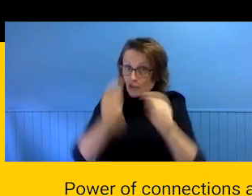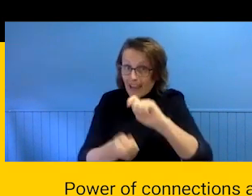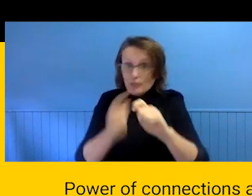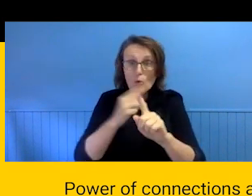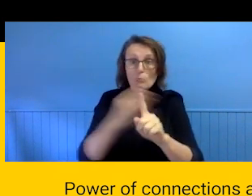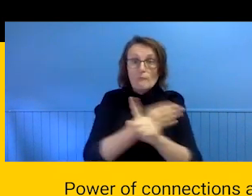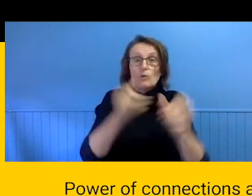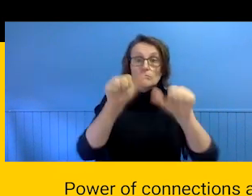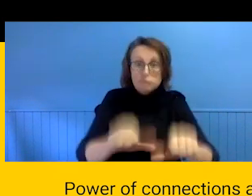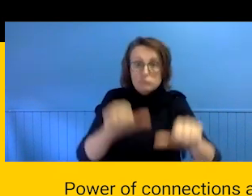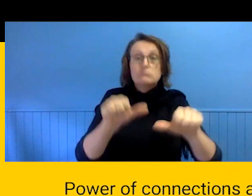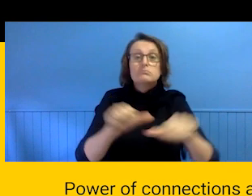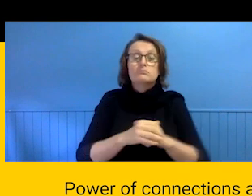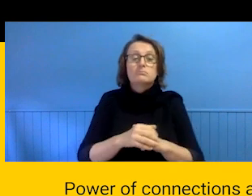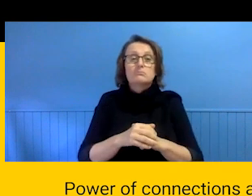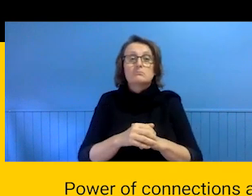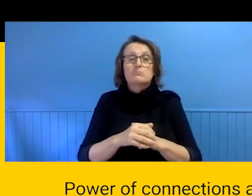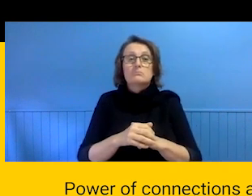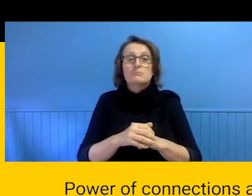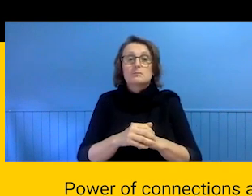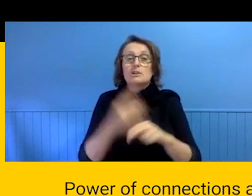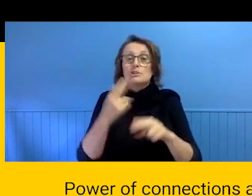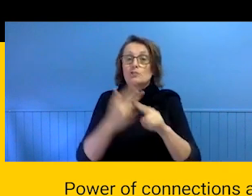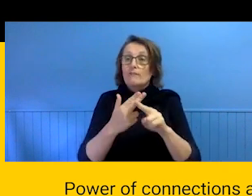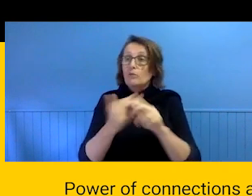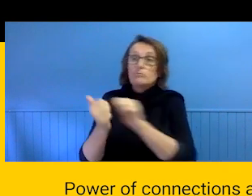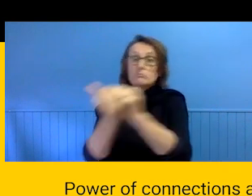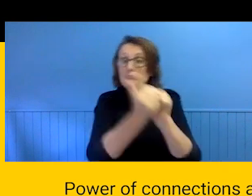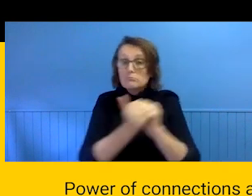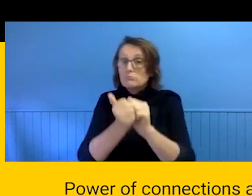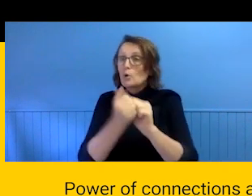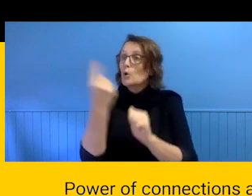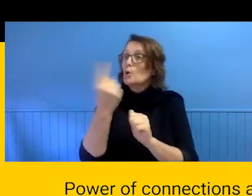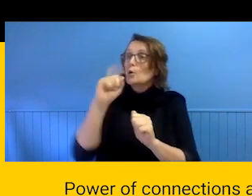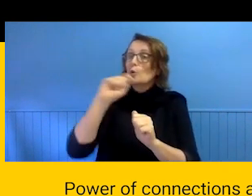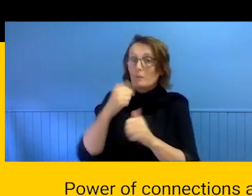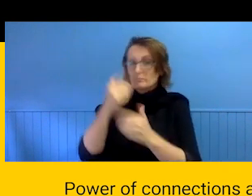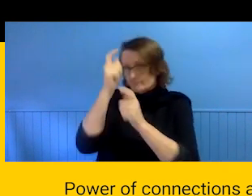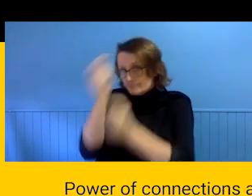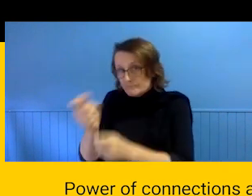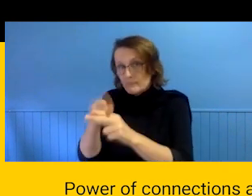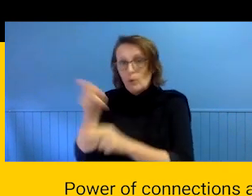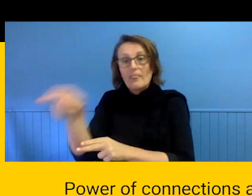Can you acknowledge with your collaborators who is getting credited for what and is that